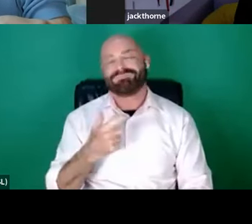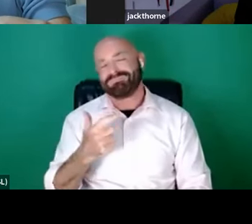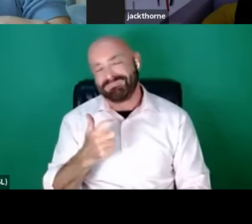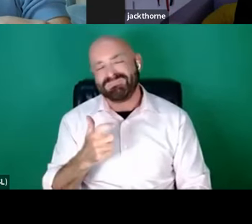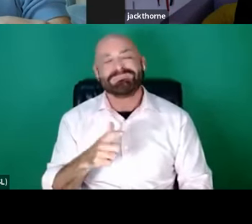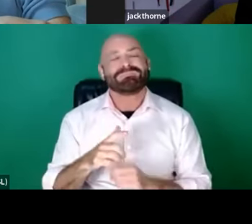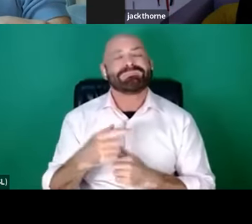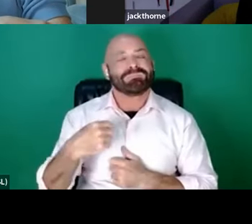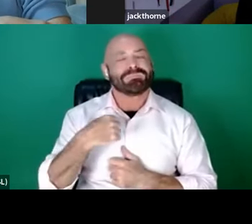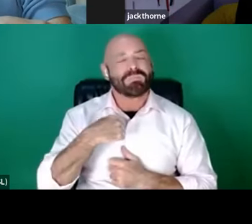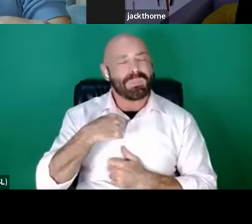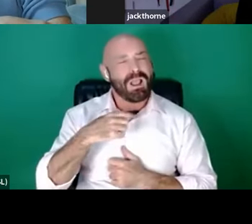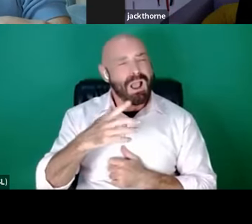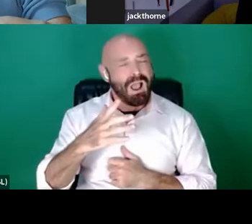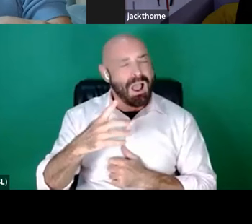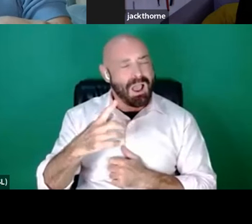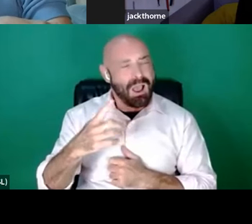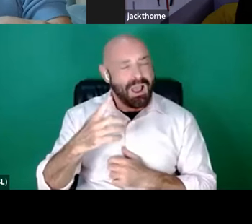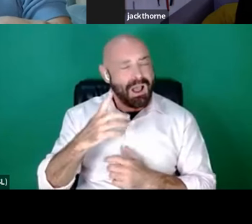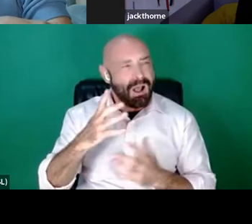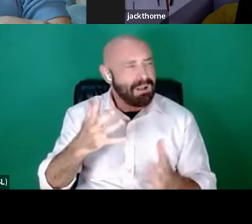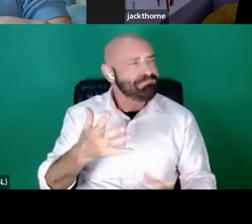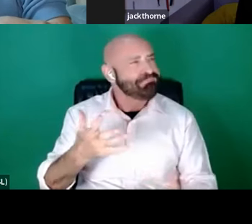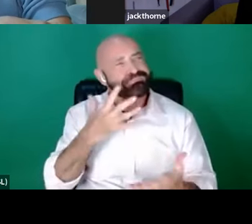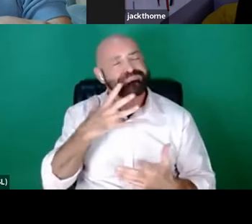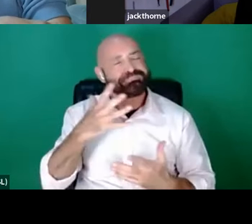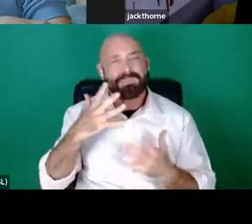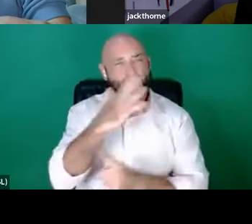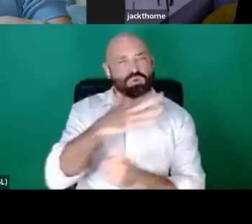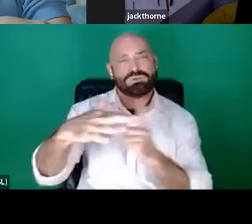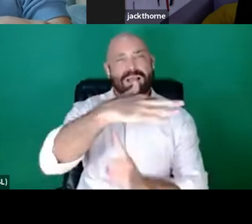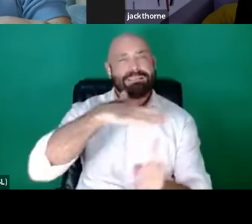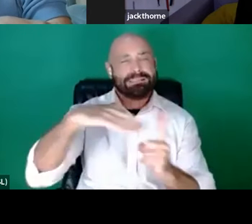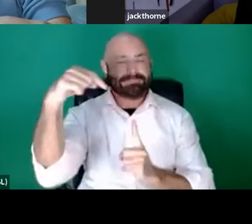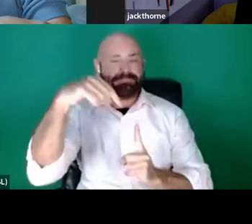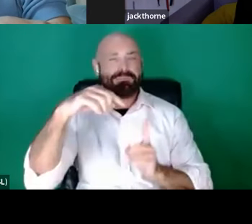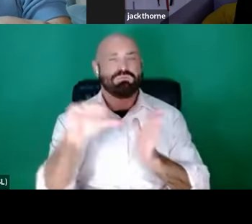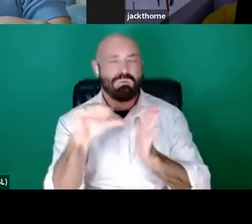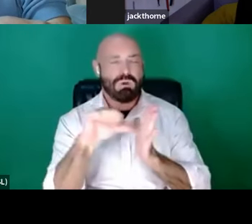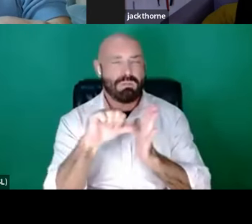I would say that we've got a societal problem and we've got ableism in our society and